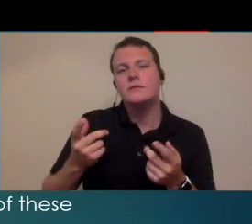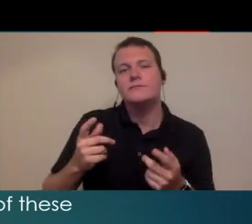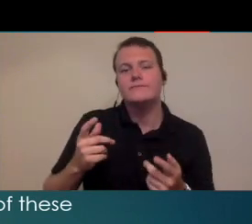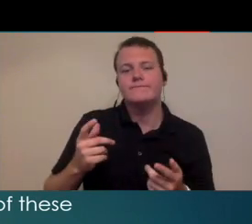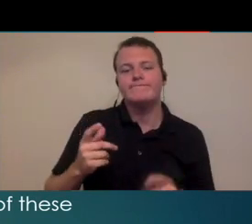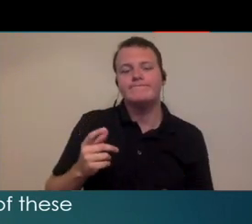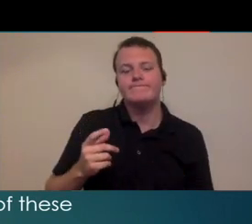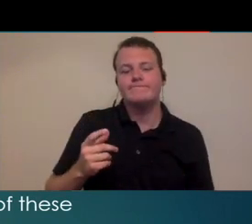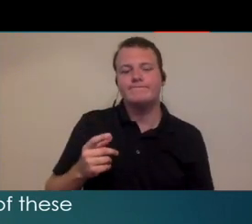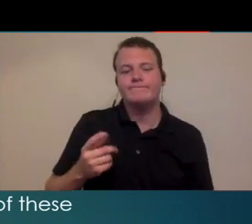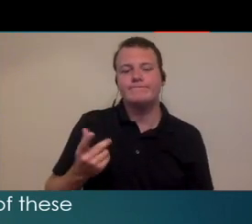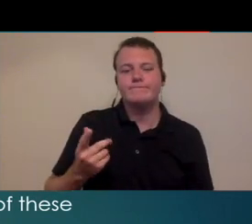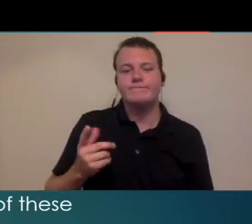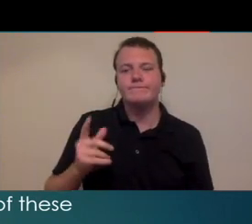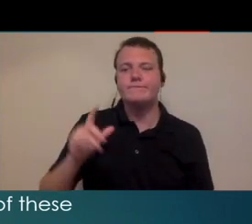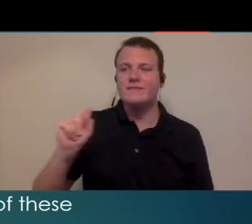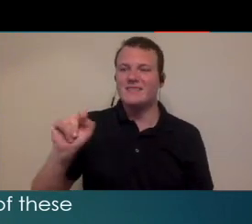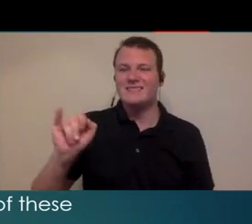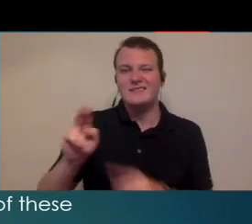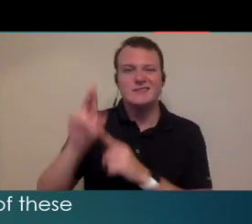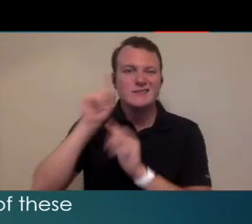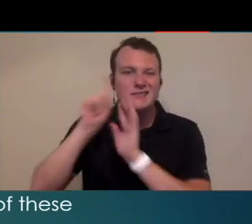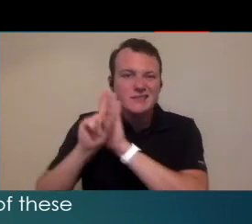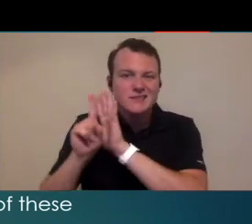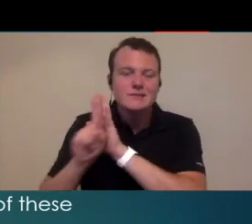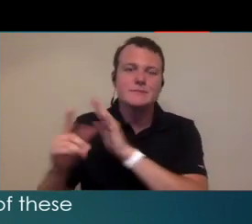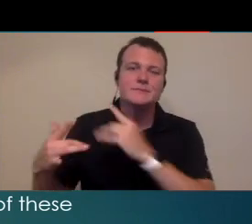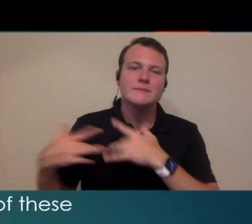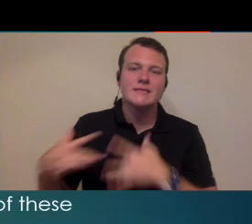patients you'll see ten of the services oftentimes sort of mimics or follows